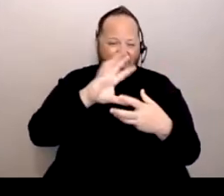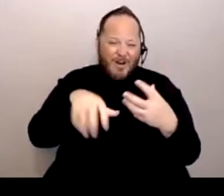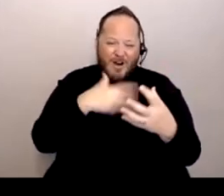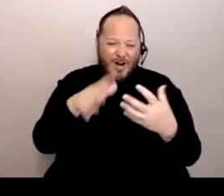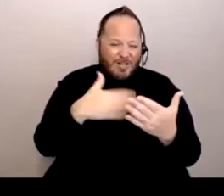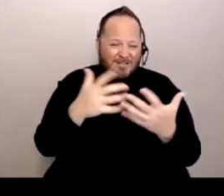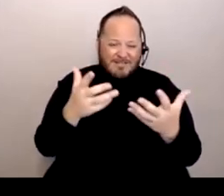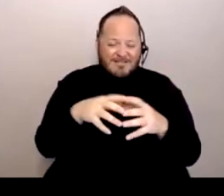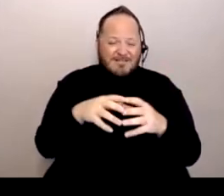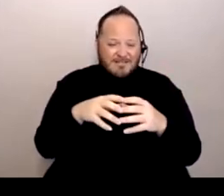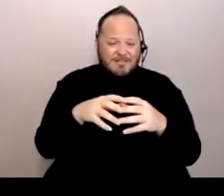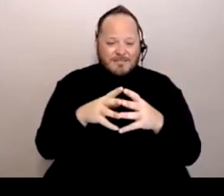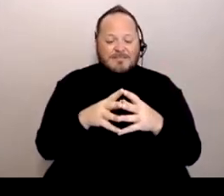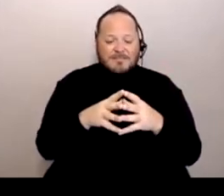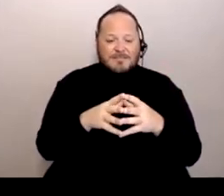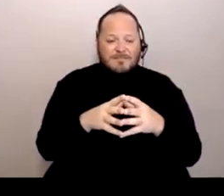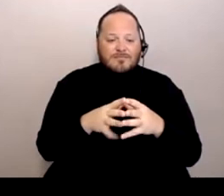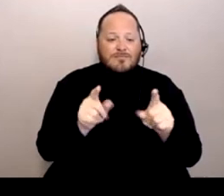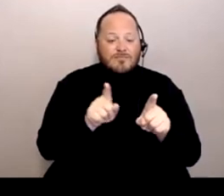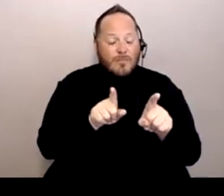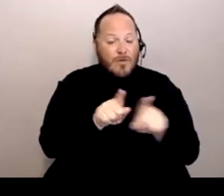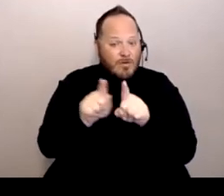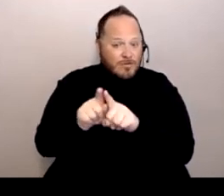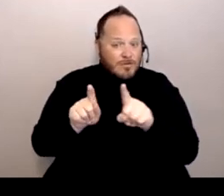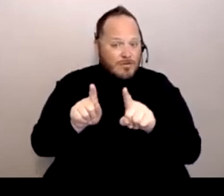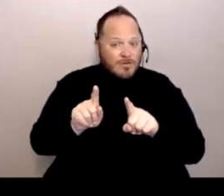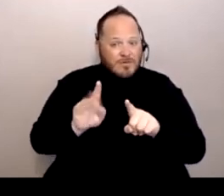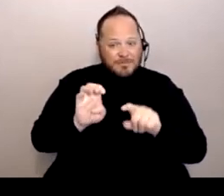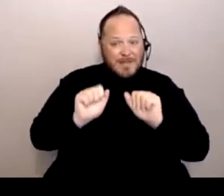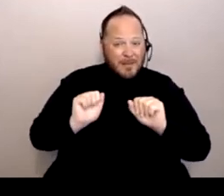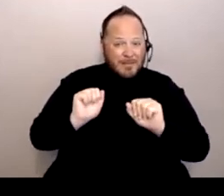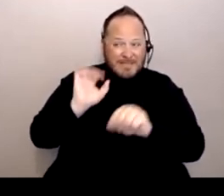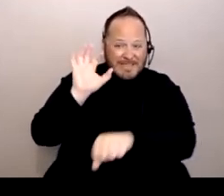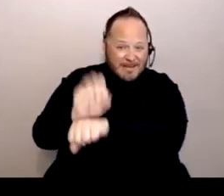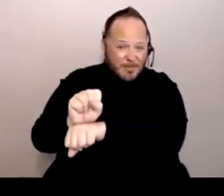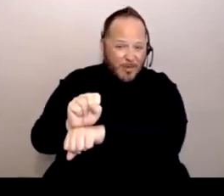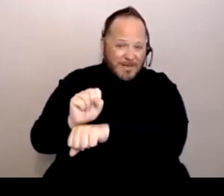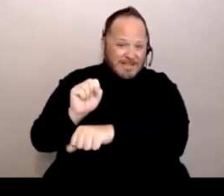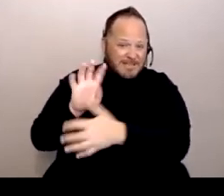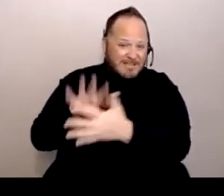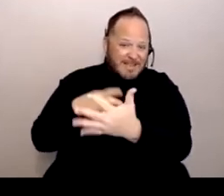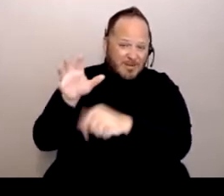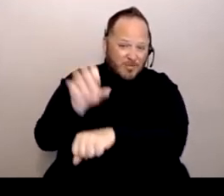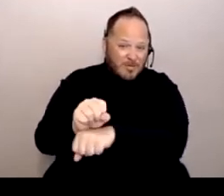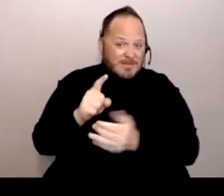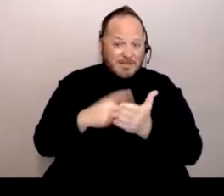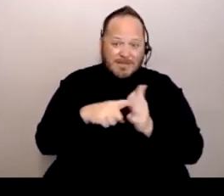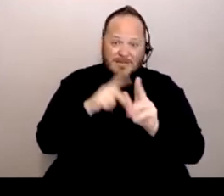And also being able to get appointments because sometimes people don't have access to the internet